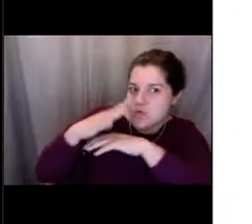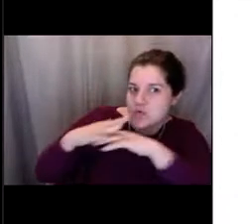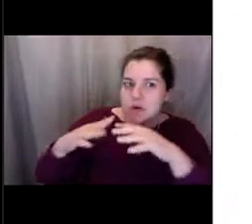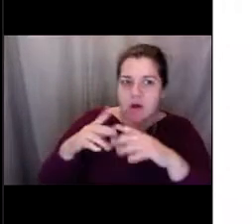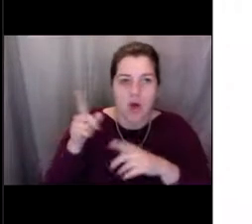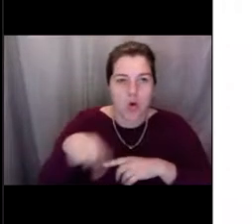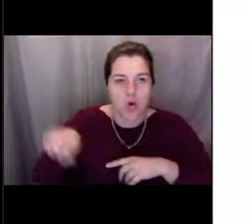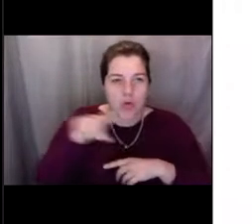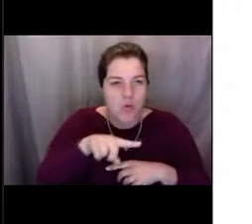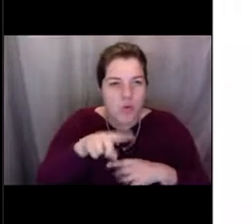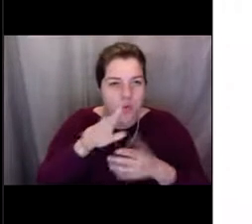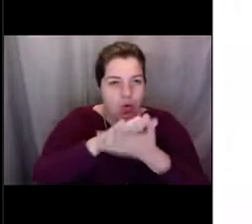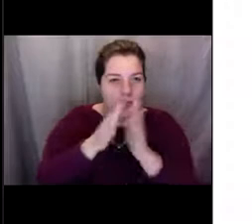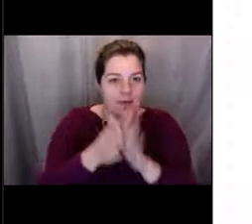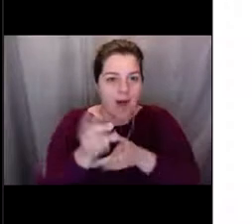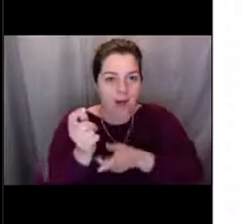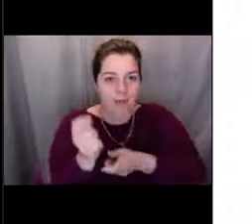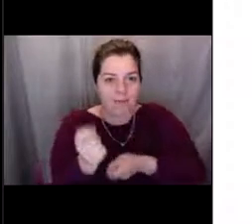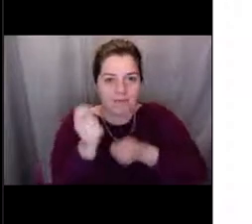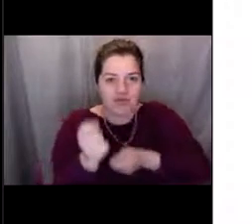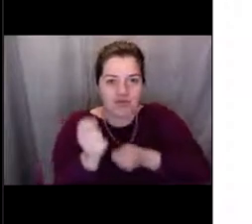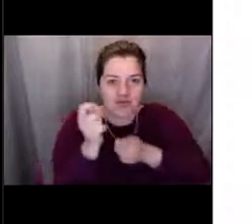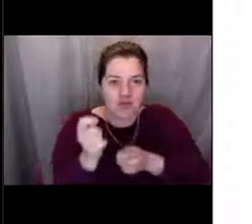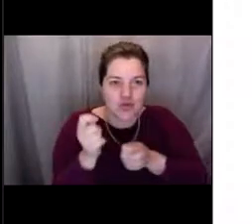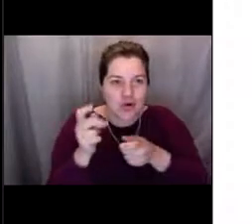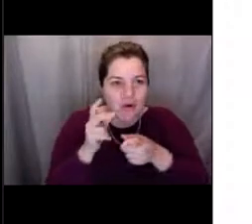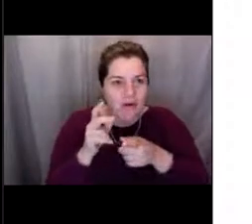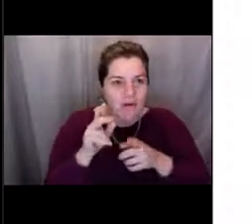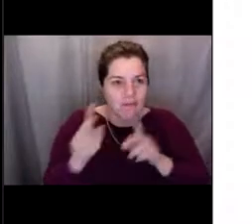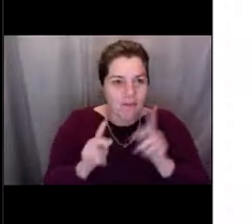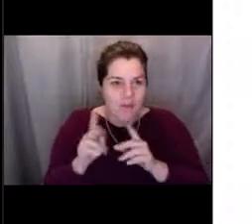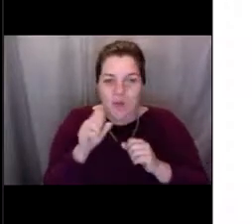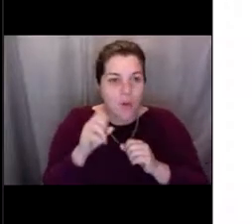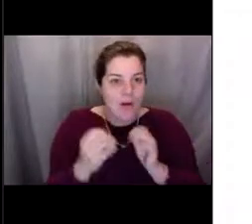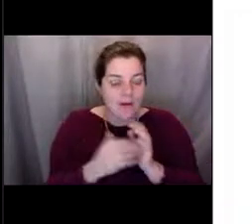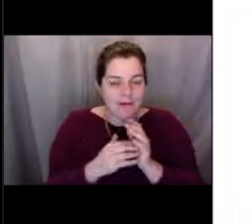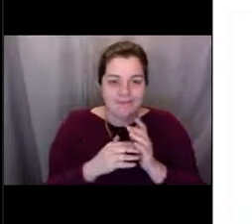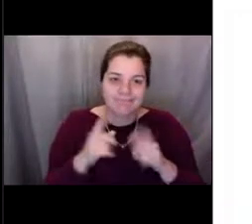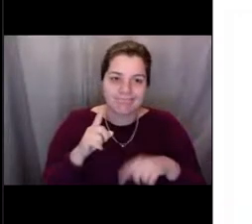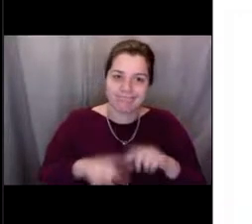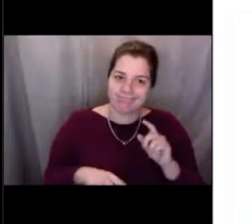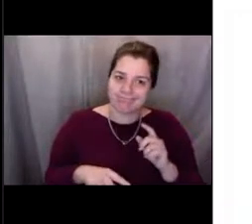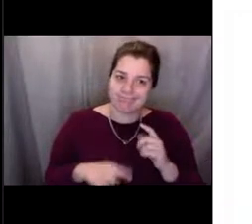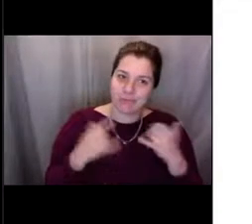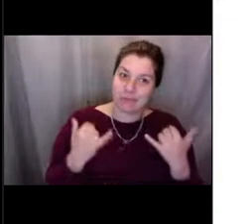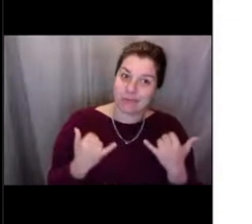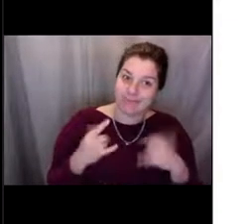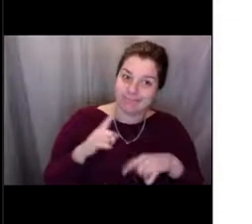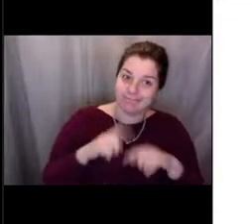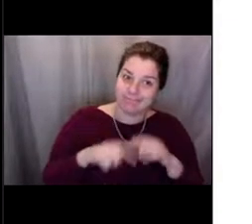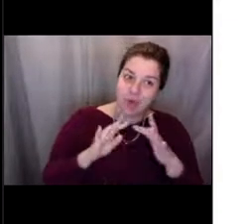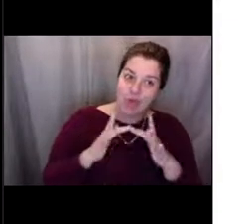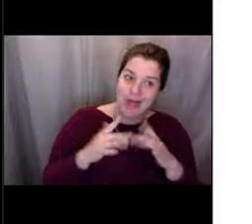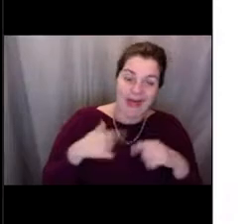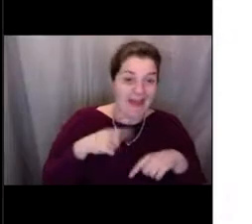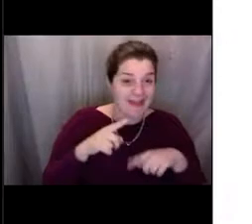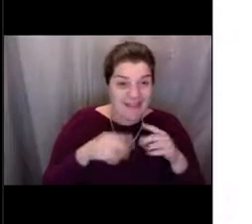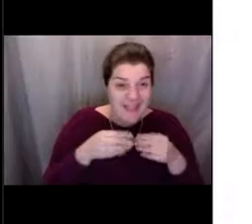how to manage that resource yourselves. Sadly, we can't do that today. We're doing it online and I can't give you candy for when you bring the fish back to me.